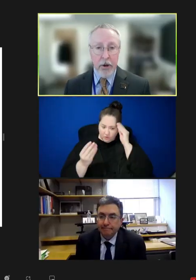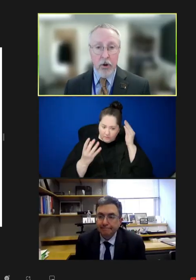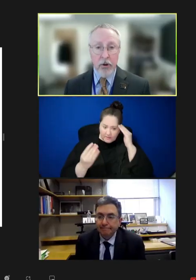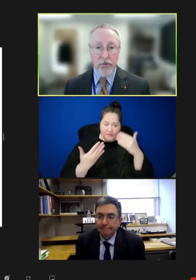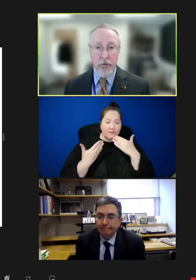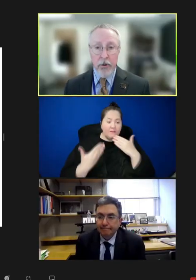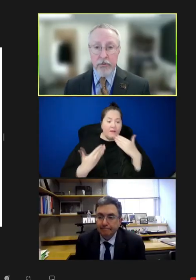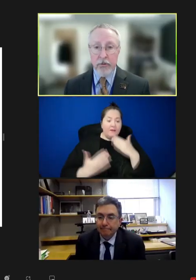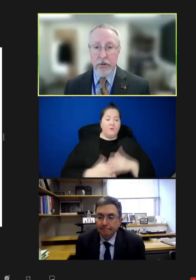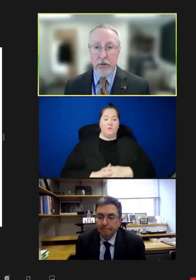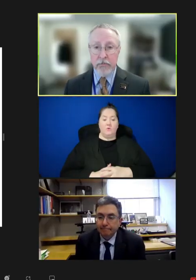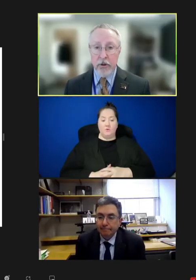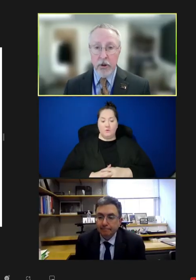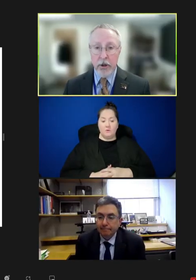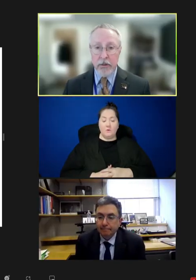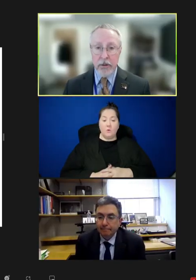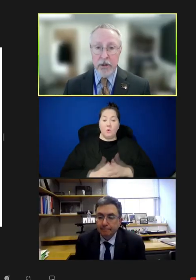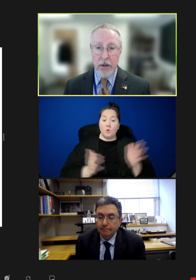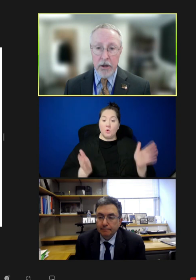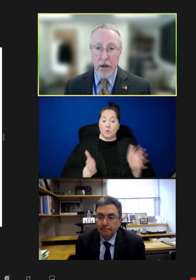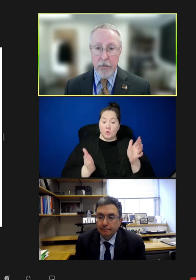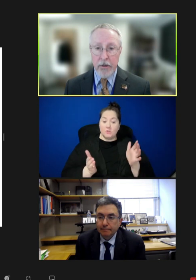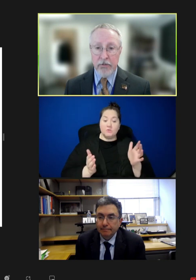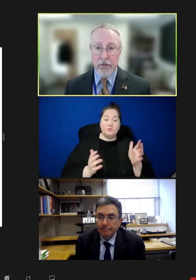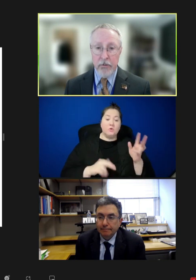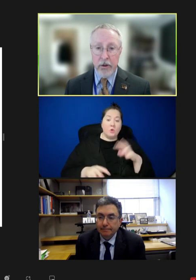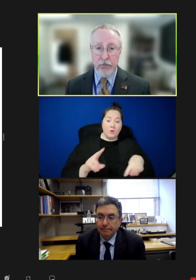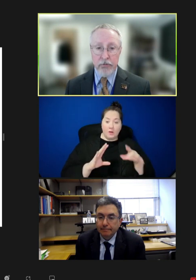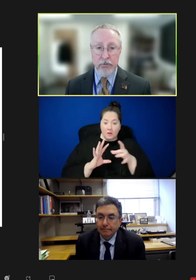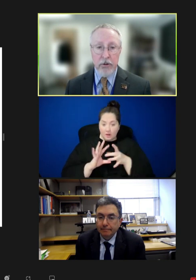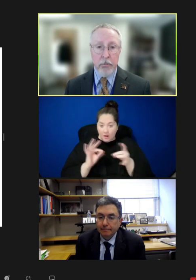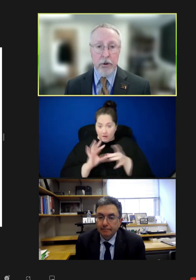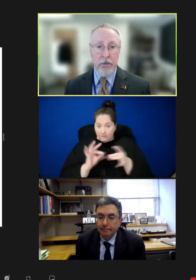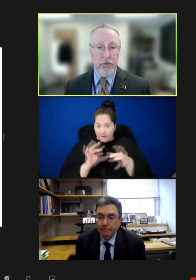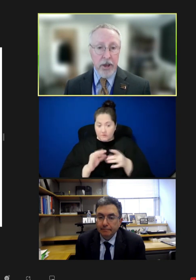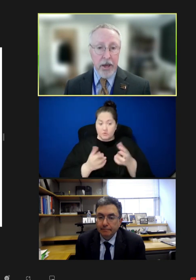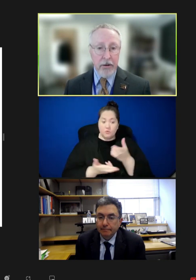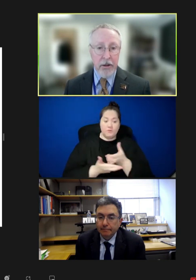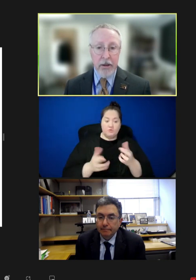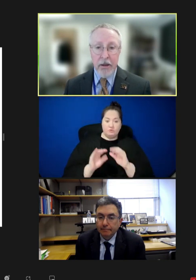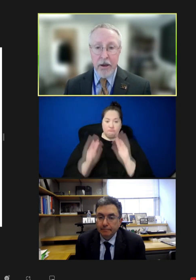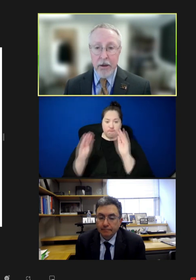encourage you also to look at the comments and the resources that are put in the chat